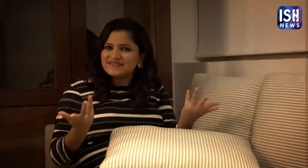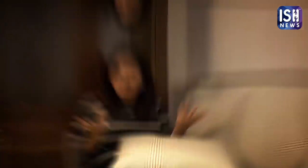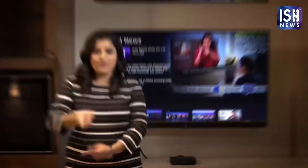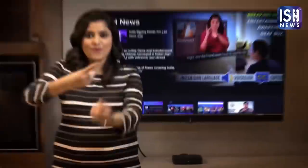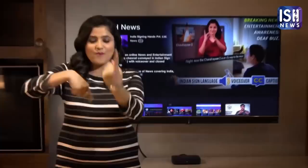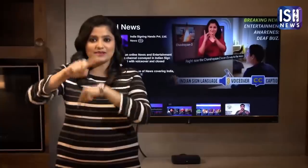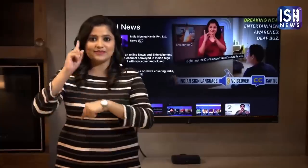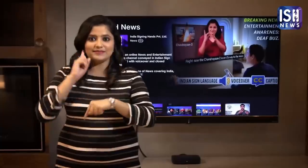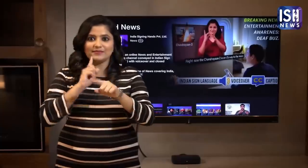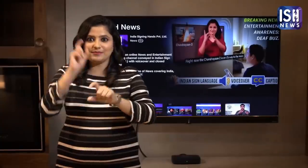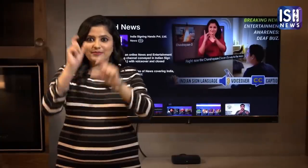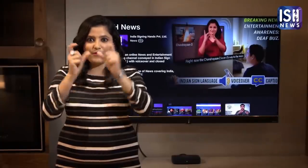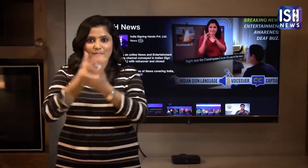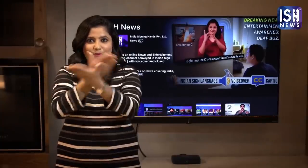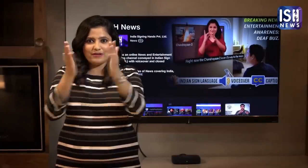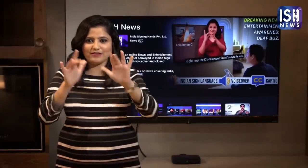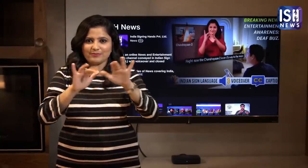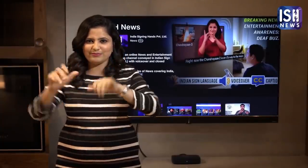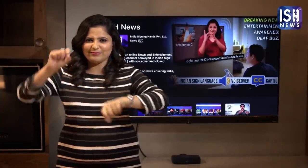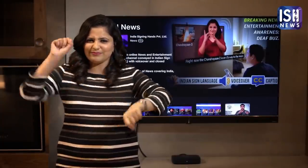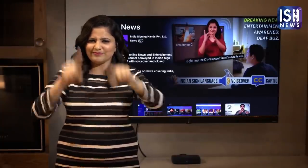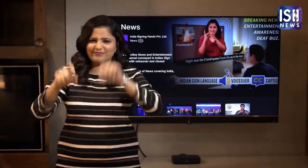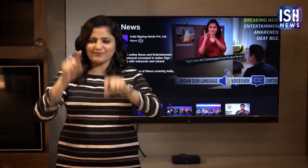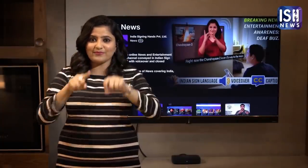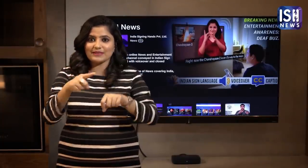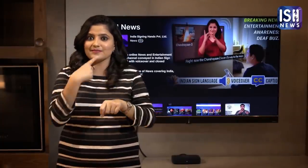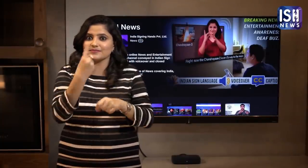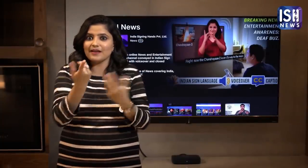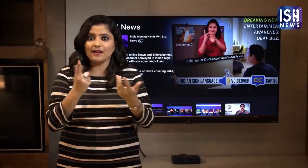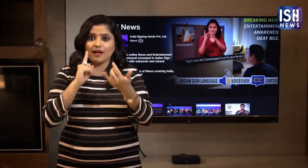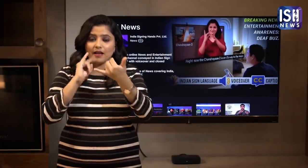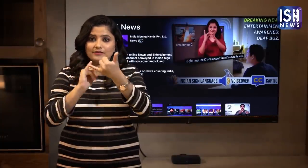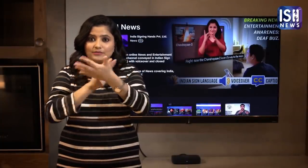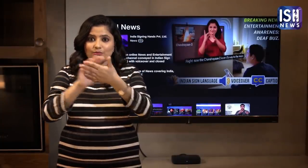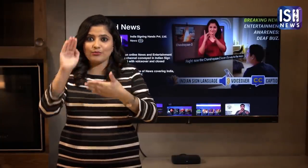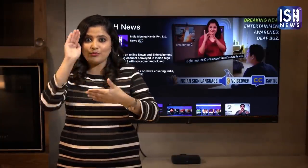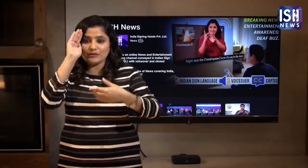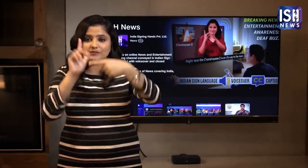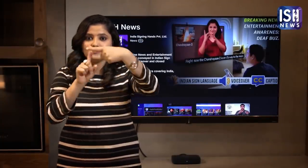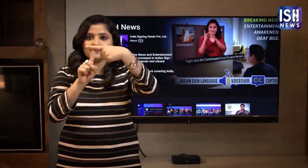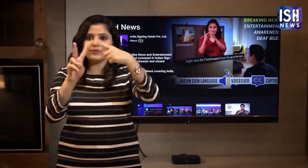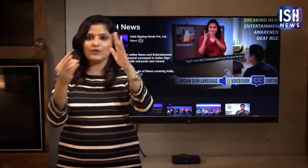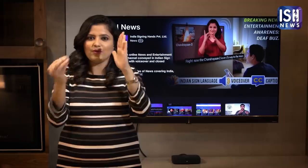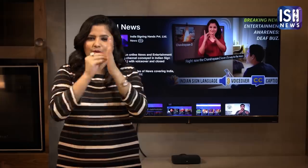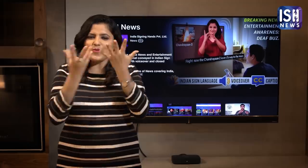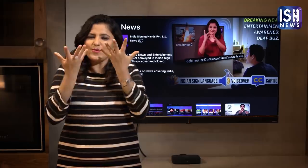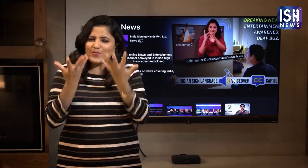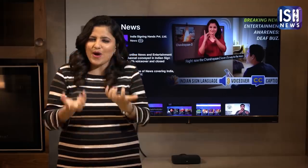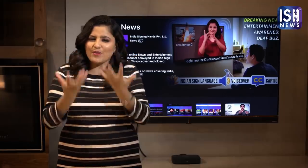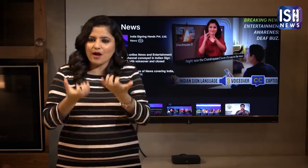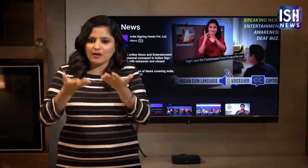Many of you commented that you want ISH News on TV.